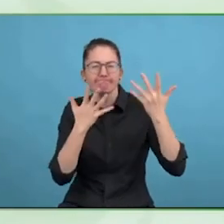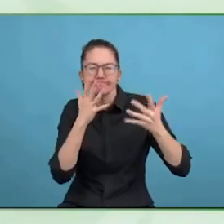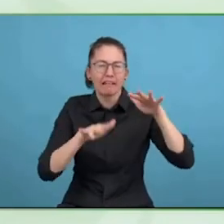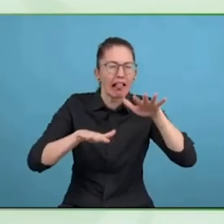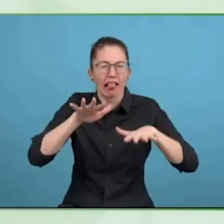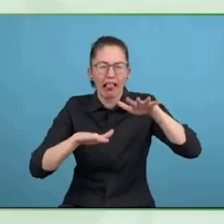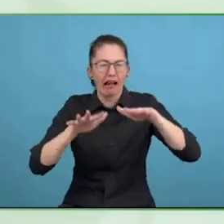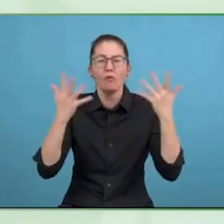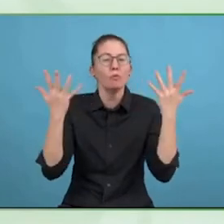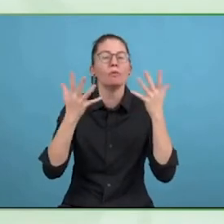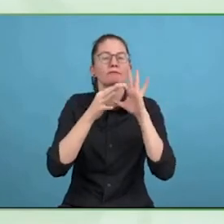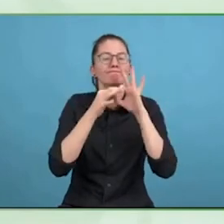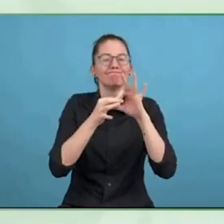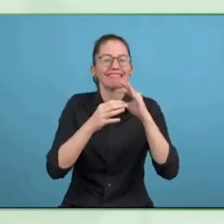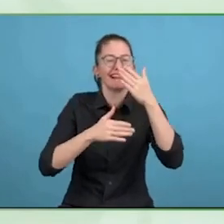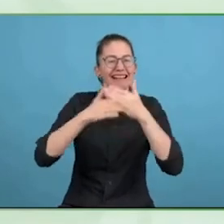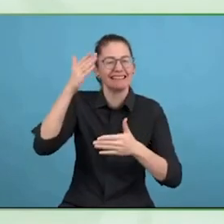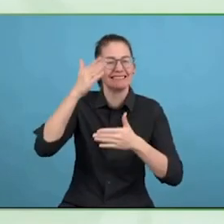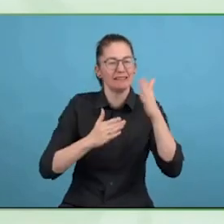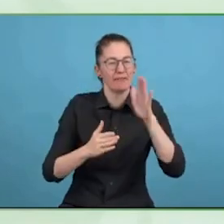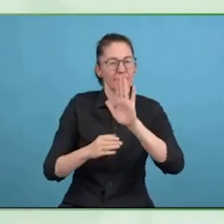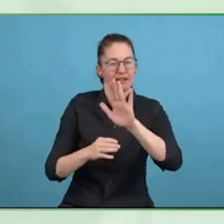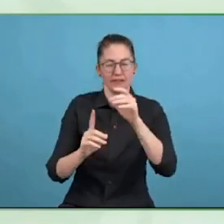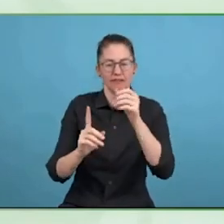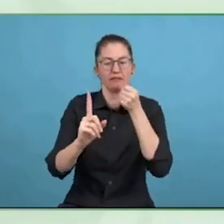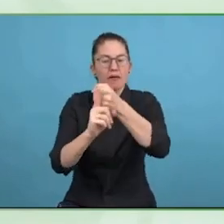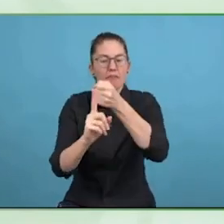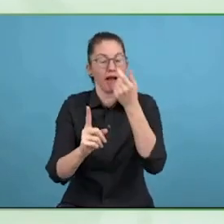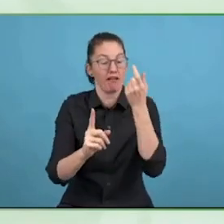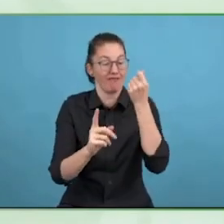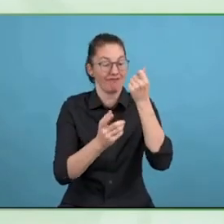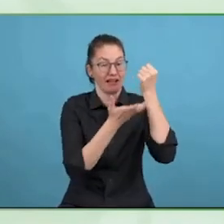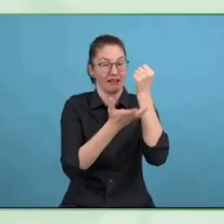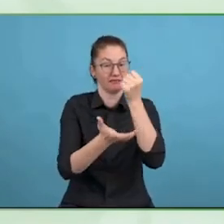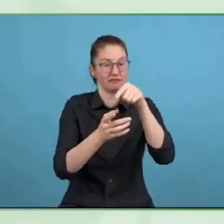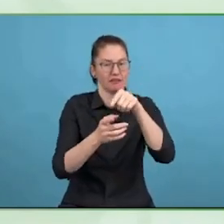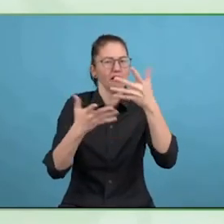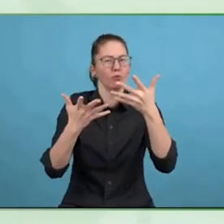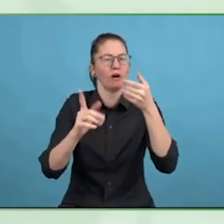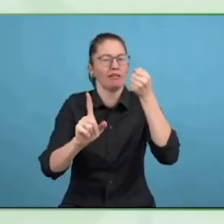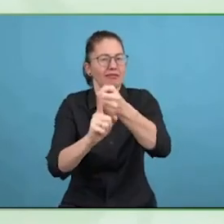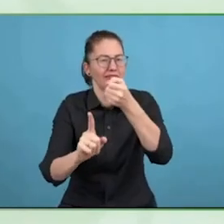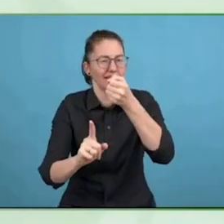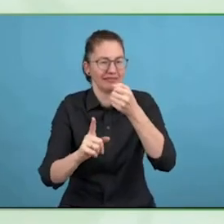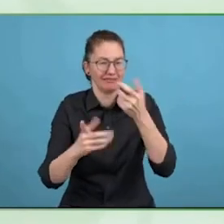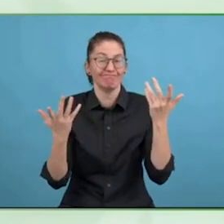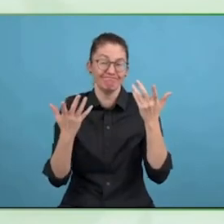Where can people go and talk to an adviser that understands disability